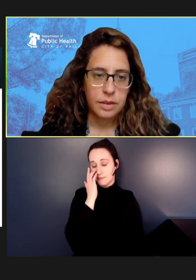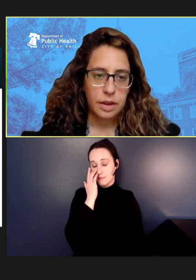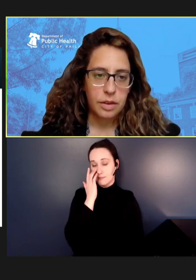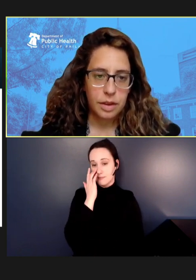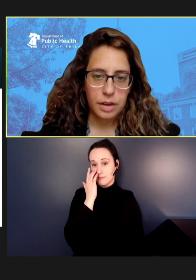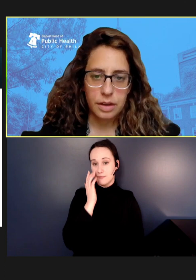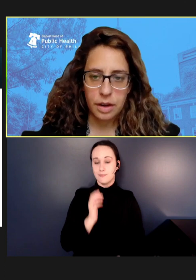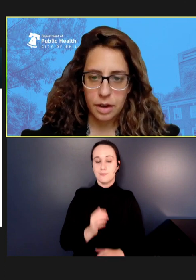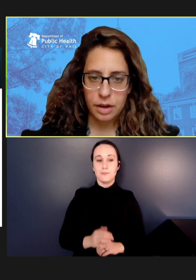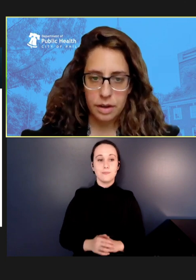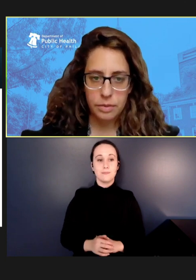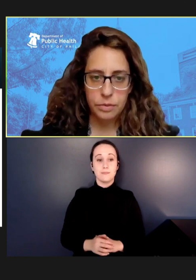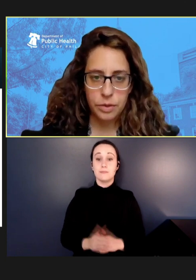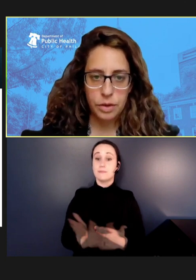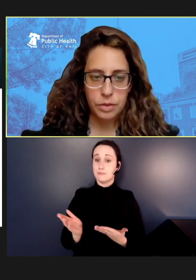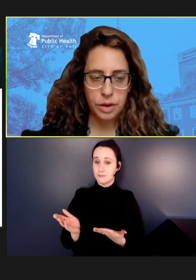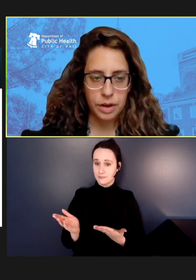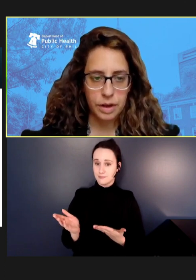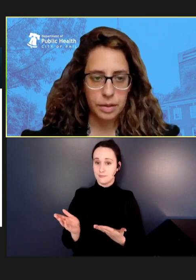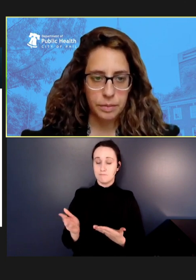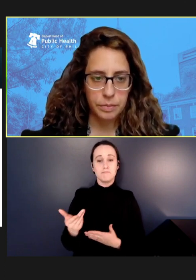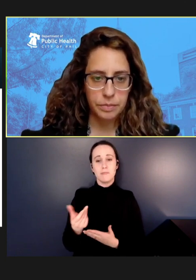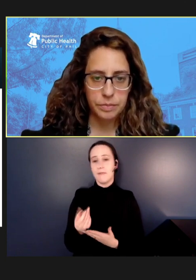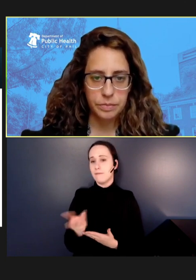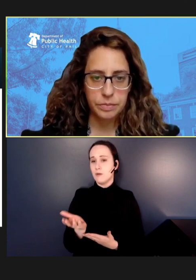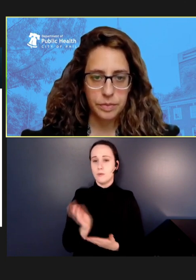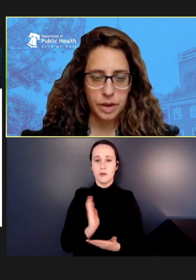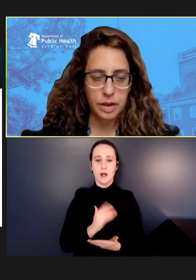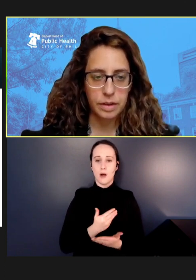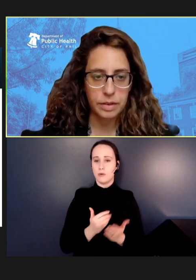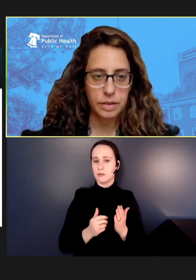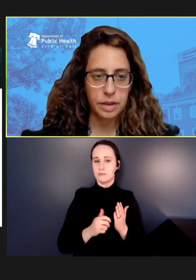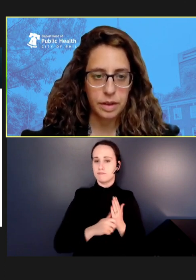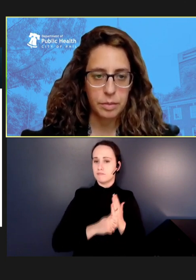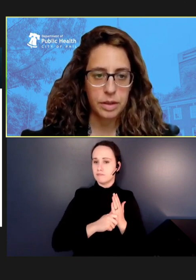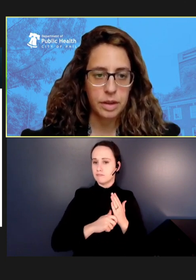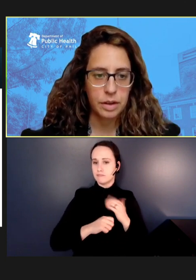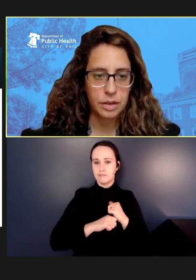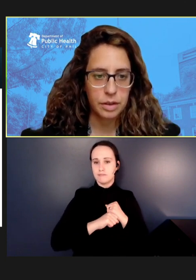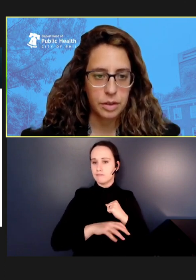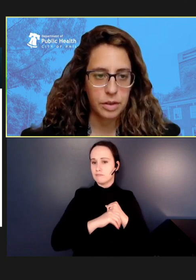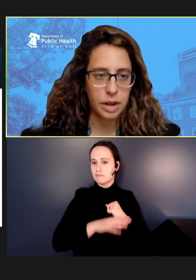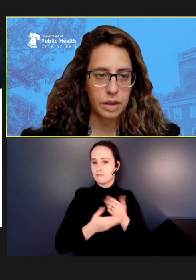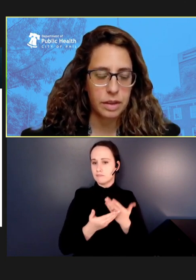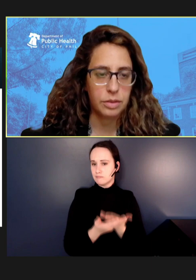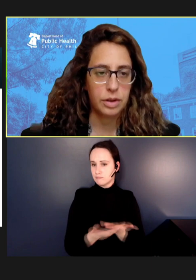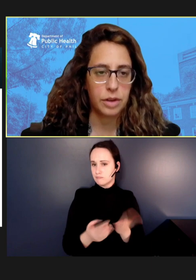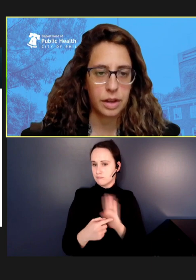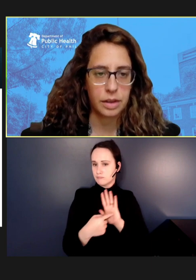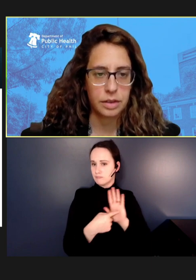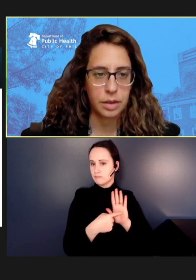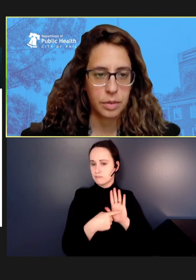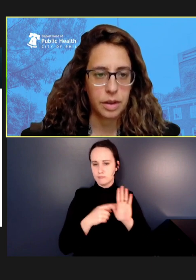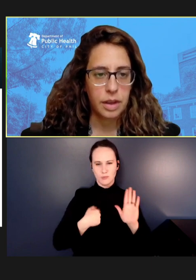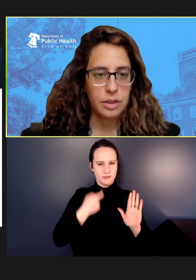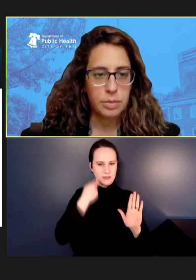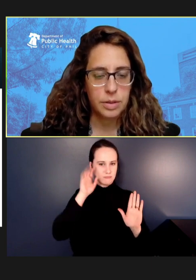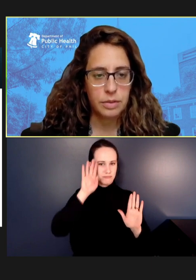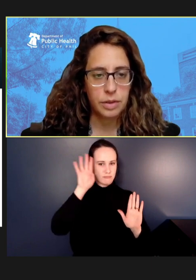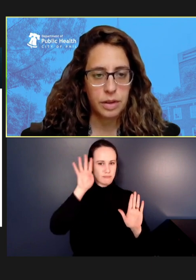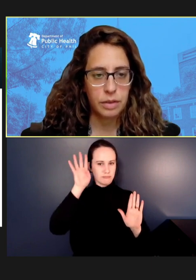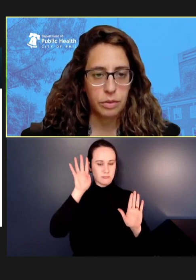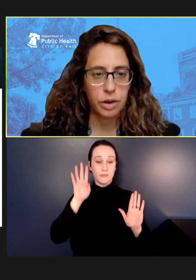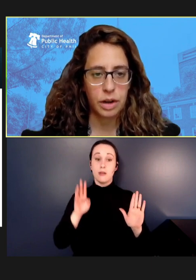So, here are a few of our materials that we created. We created some specifically for